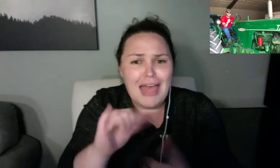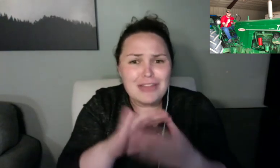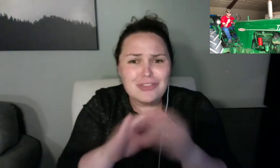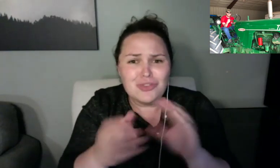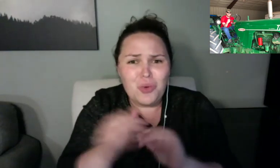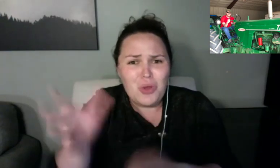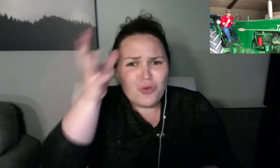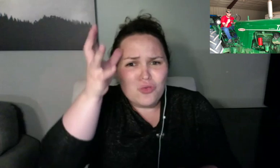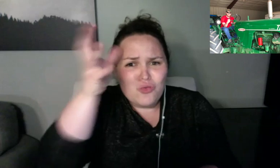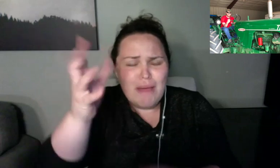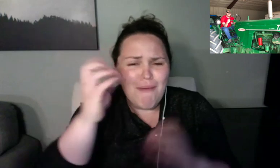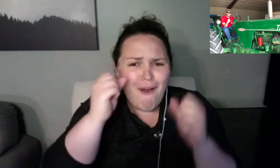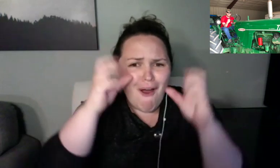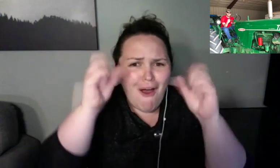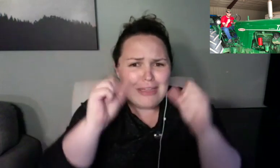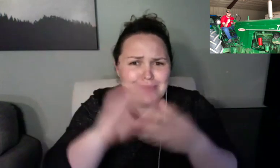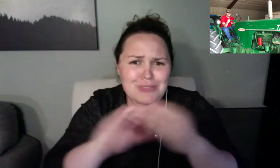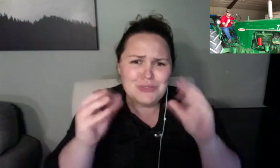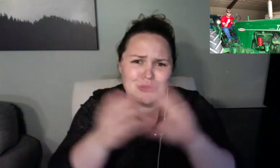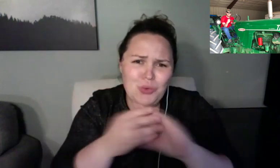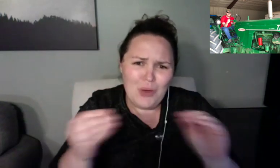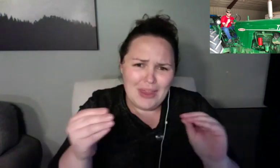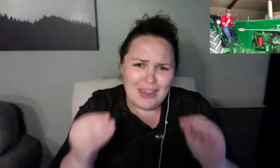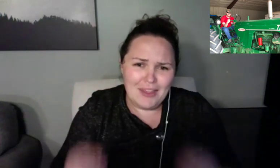But sometimes I just can't think of anything to draw.